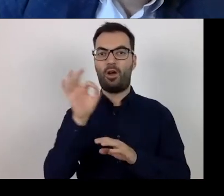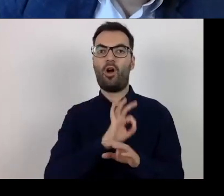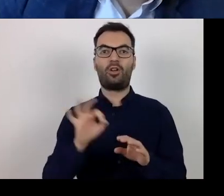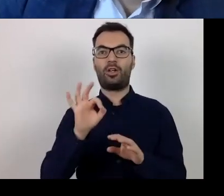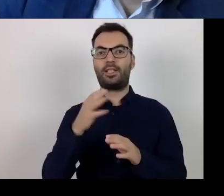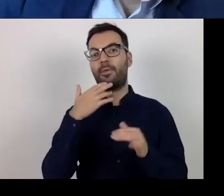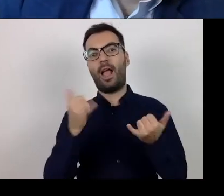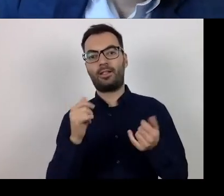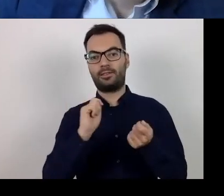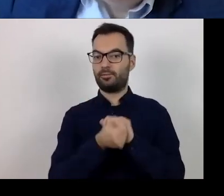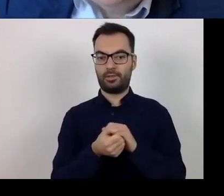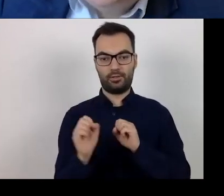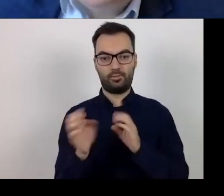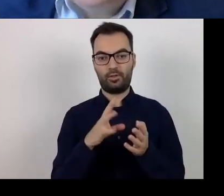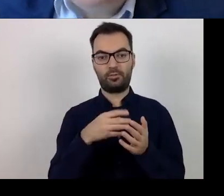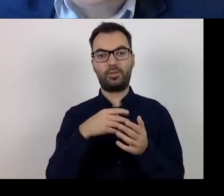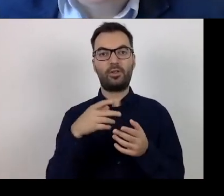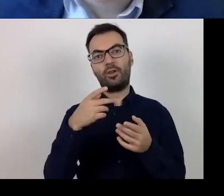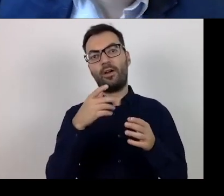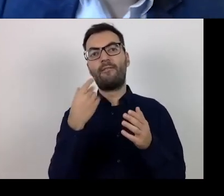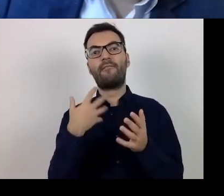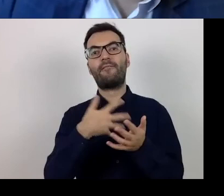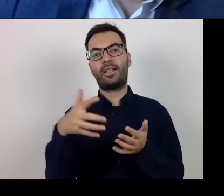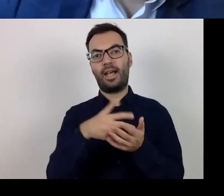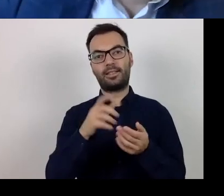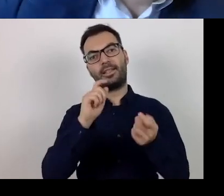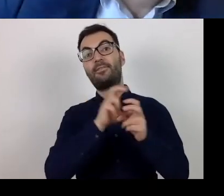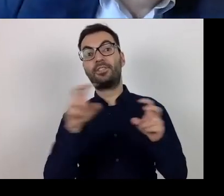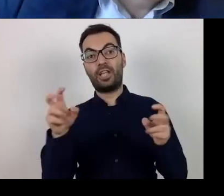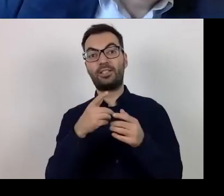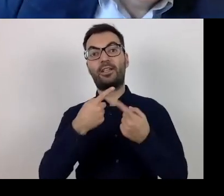to change the method of defining eligibility of expenditure when in progress.